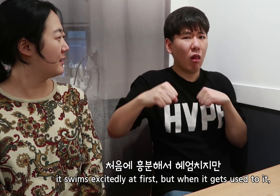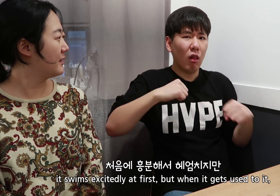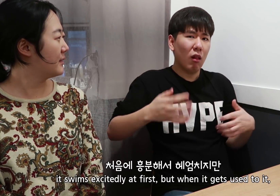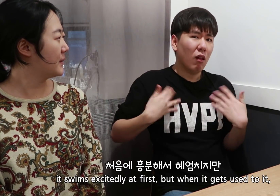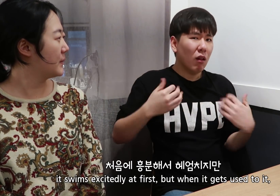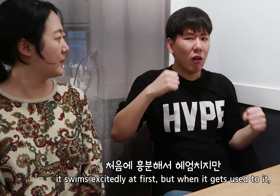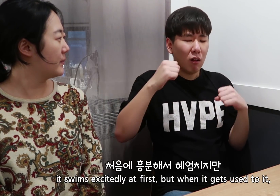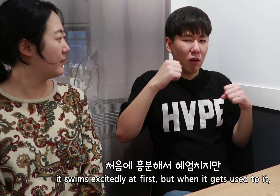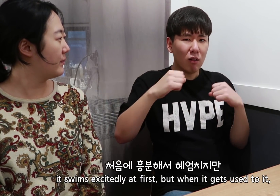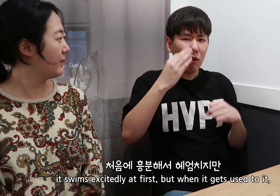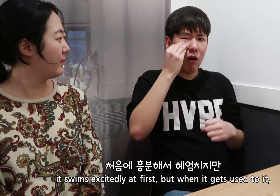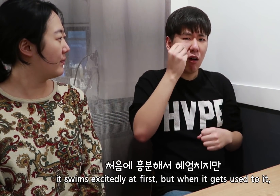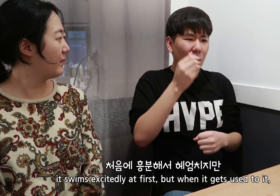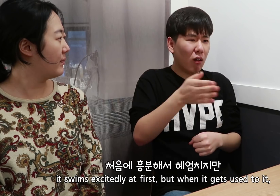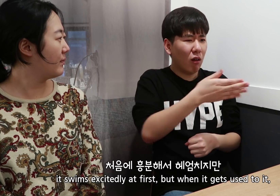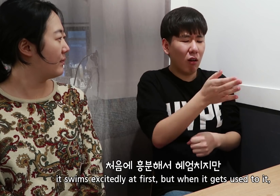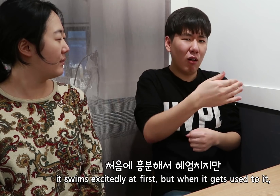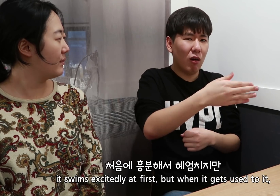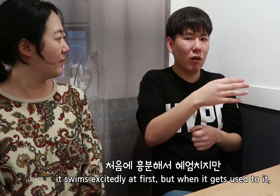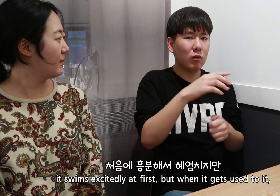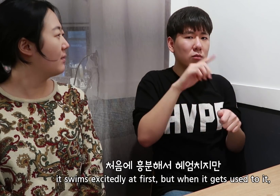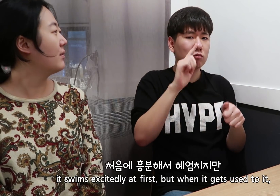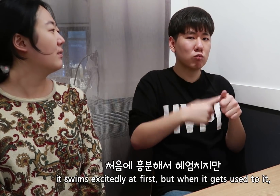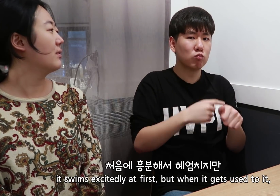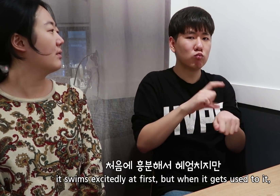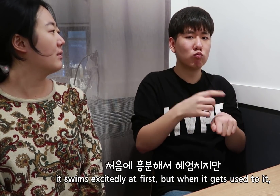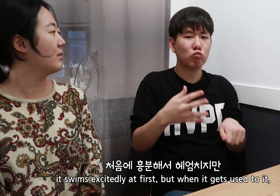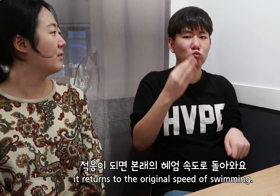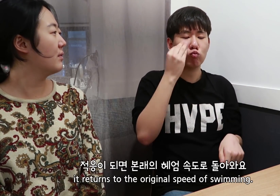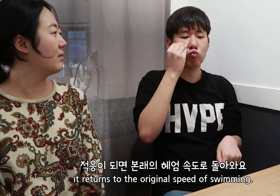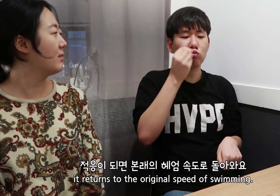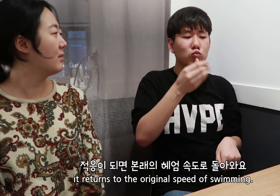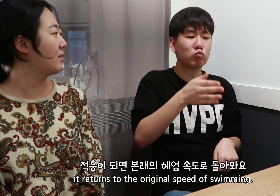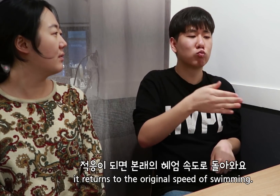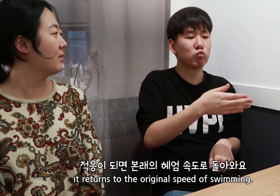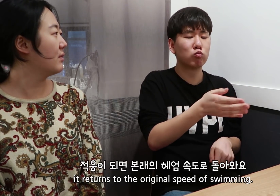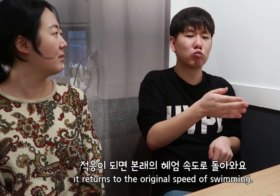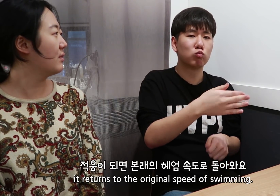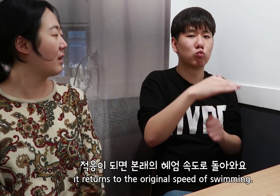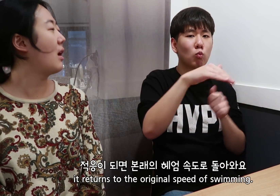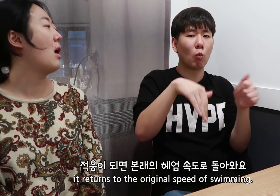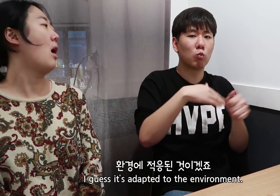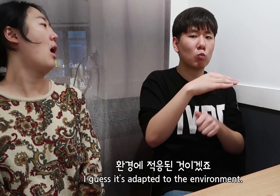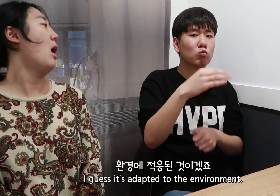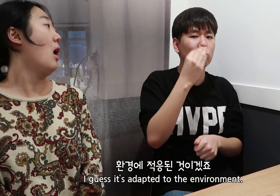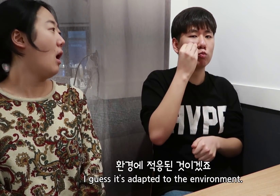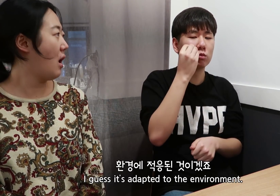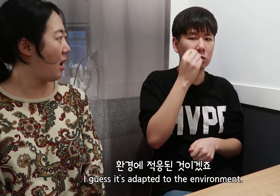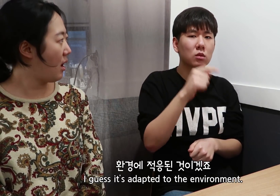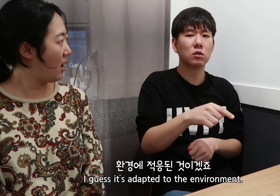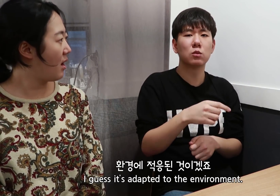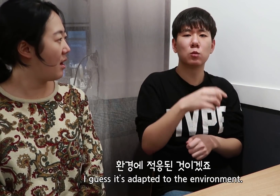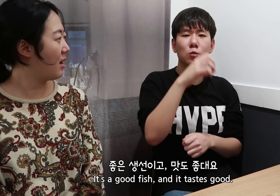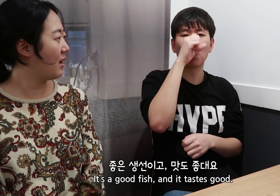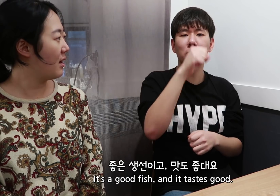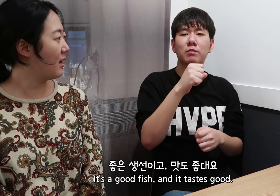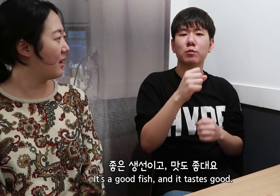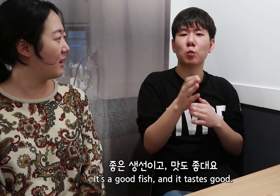it swims excitedly at first, but when it gets used to it, it returns to the original speed of swimming. I guess it’s adapted to the environment.